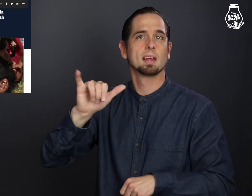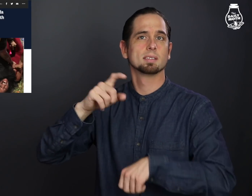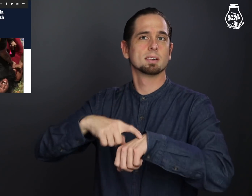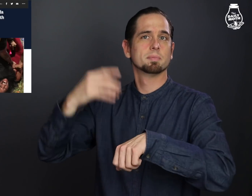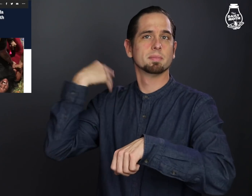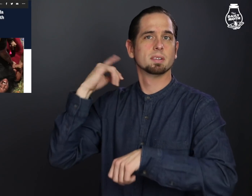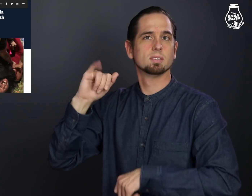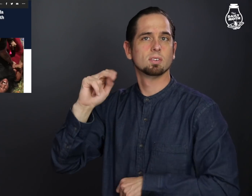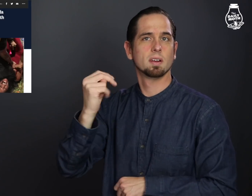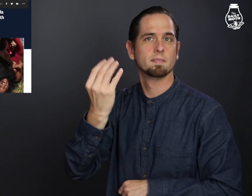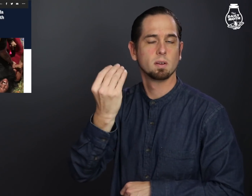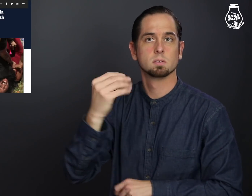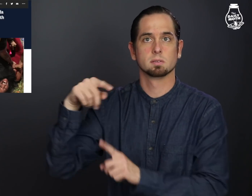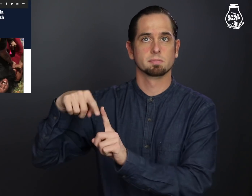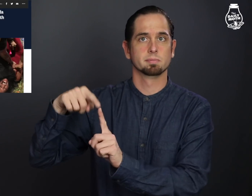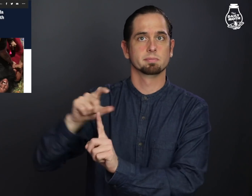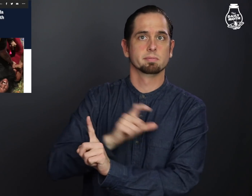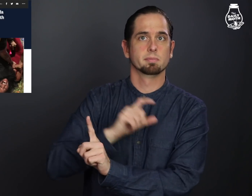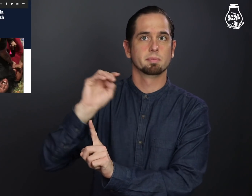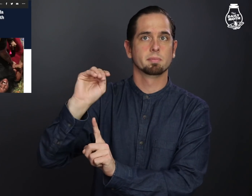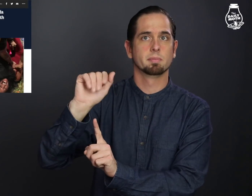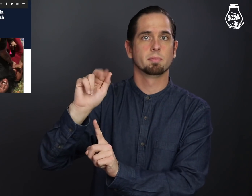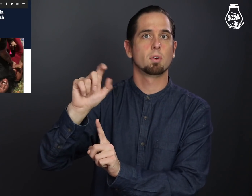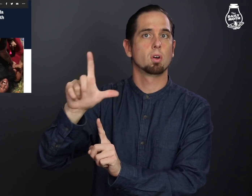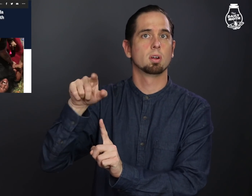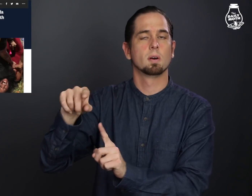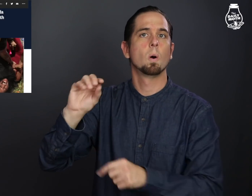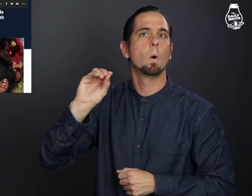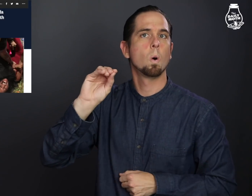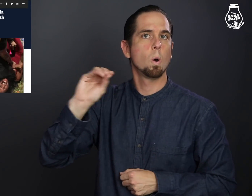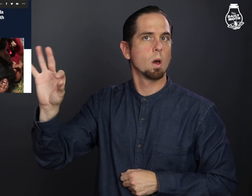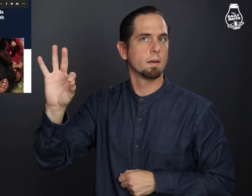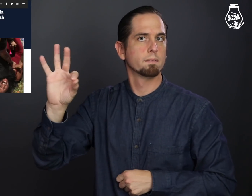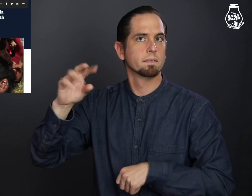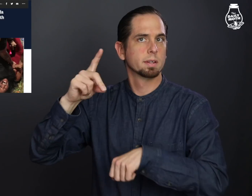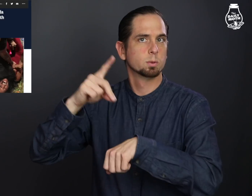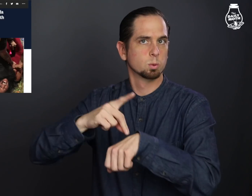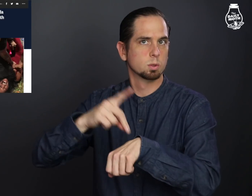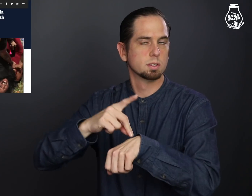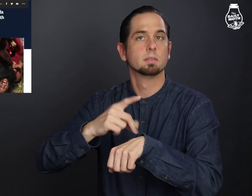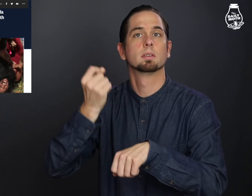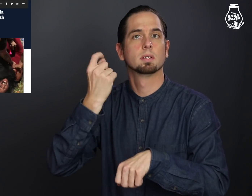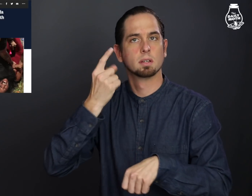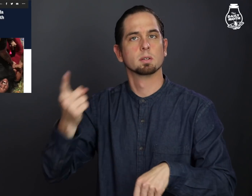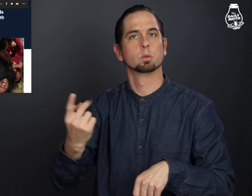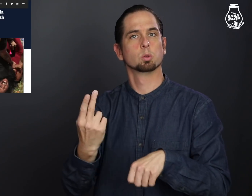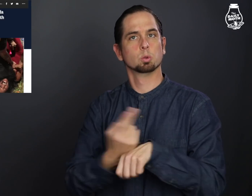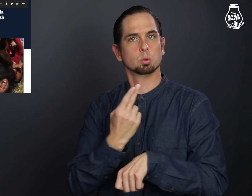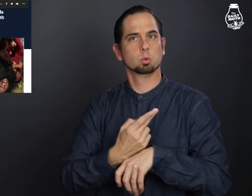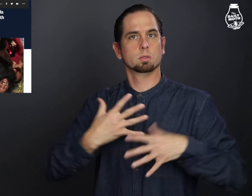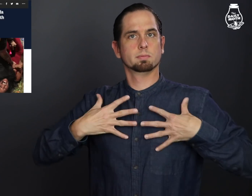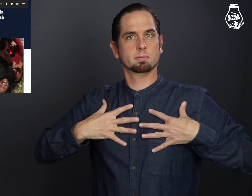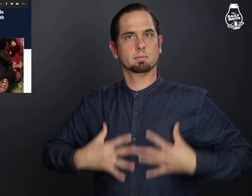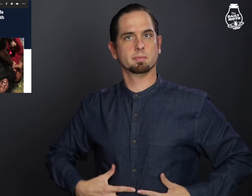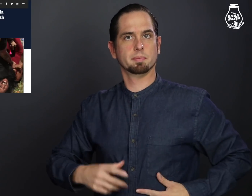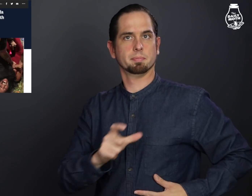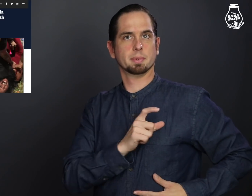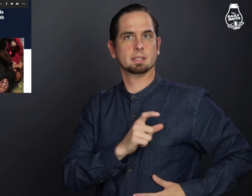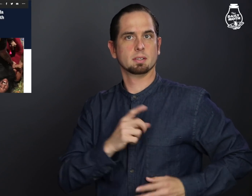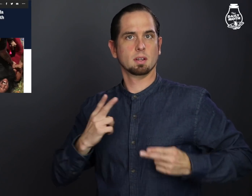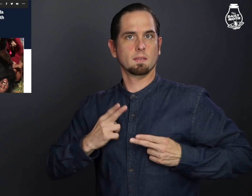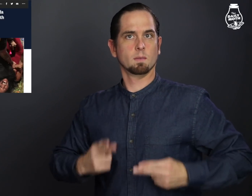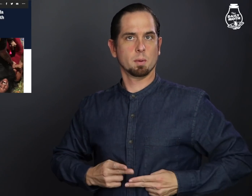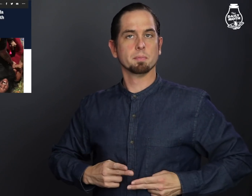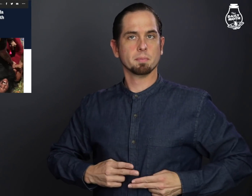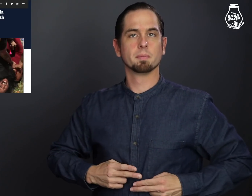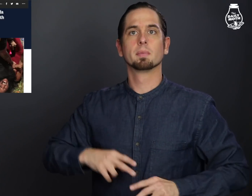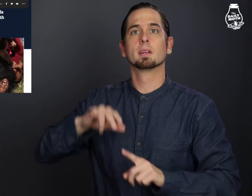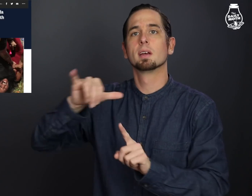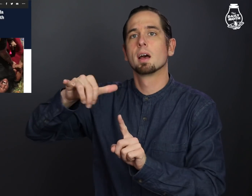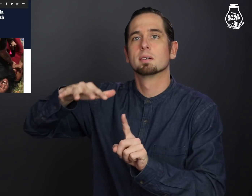Martel was off-duty but was wearing a police uniform.